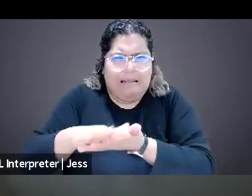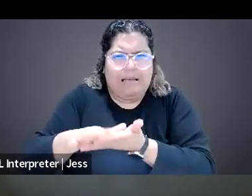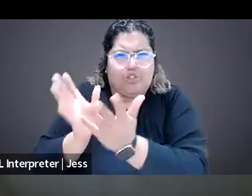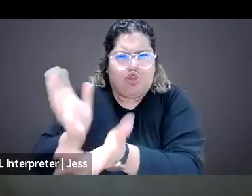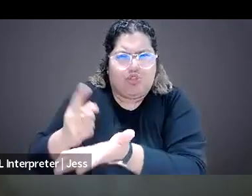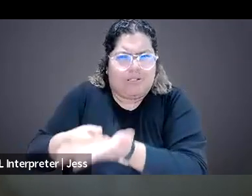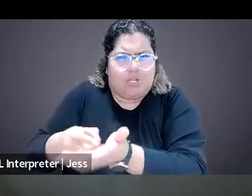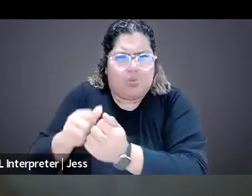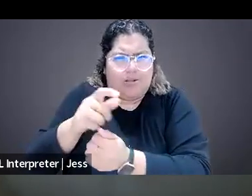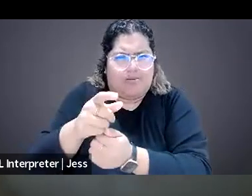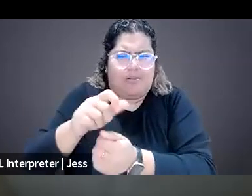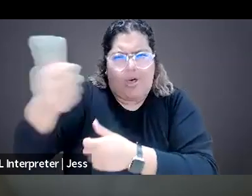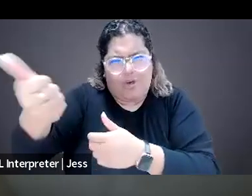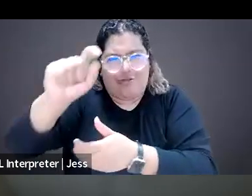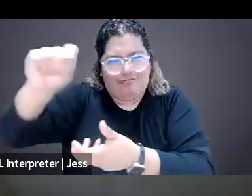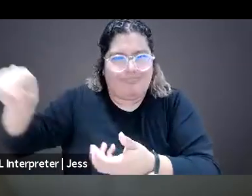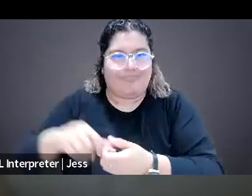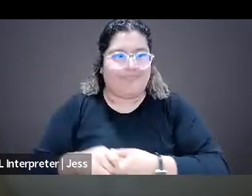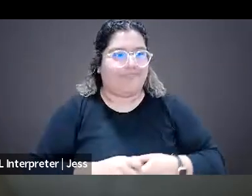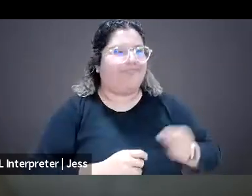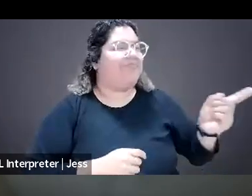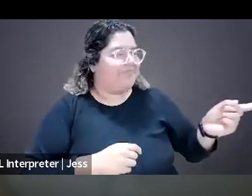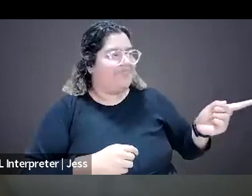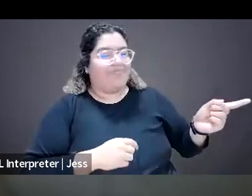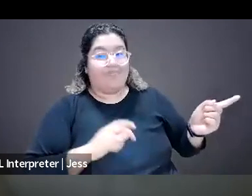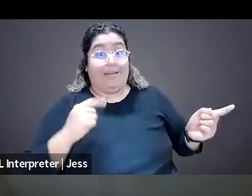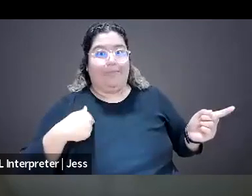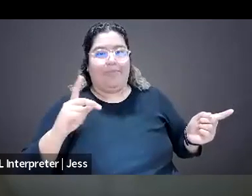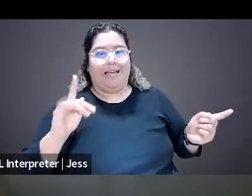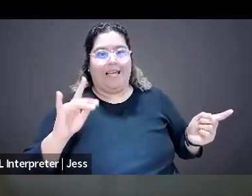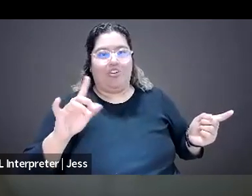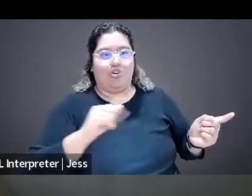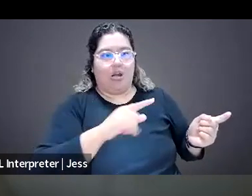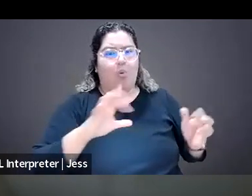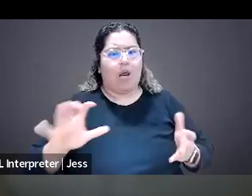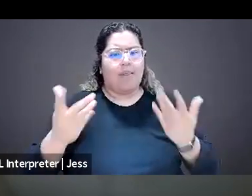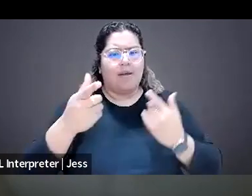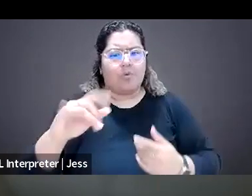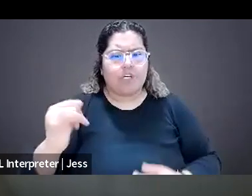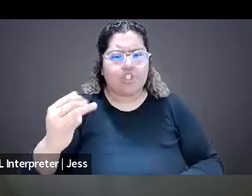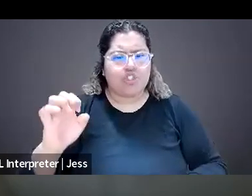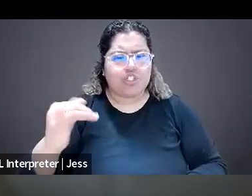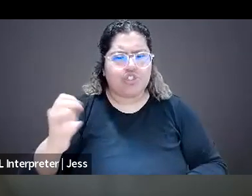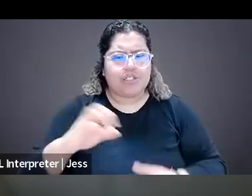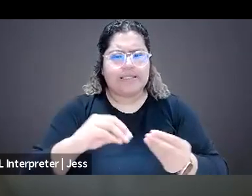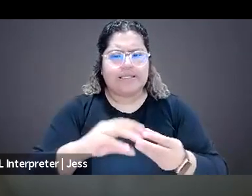This is Kendra, thank you for that everyone. I just wanna lift up and sort of come back to something Jeje was saying about support for freelancers, because I think, you know,